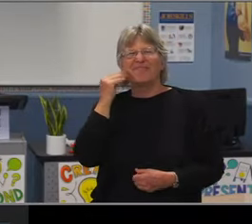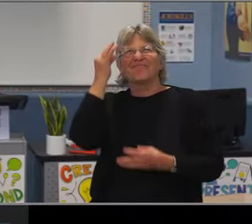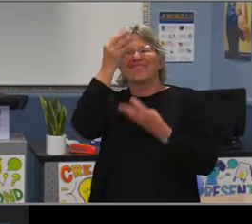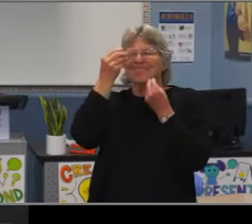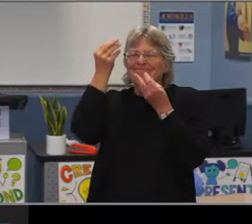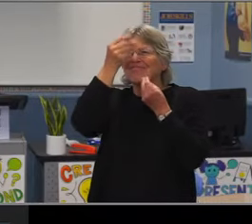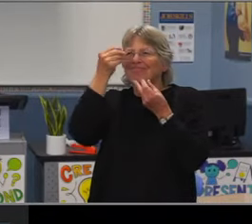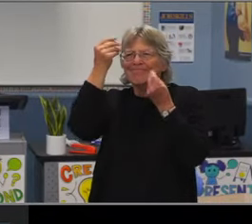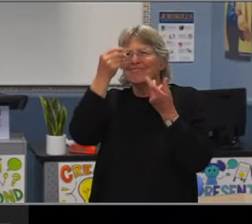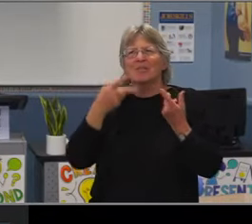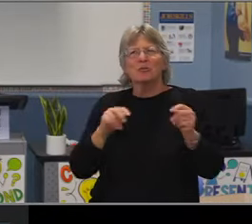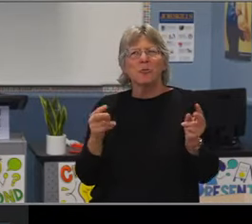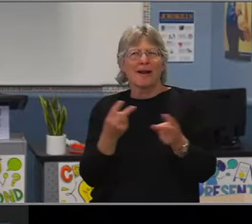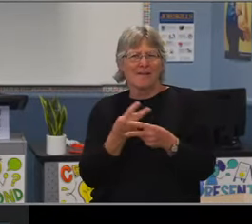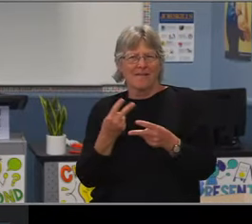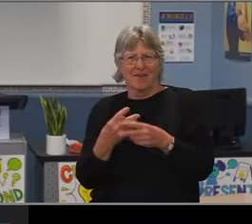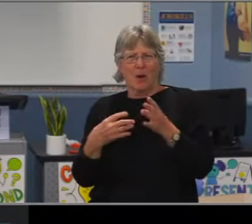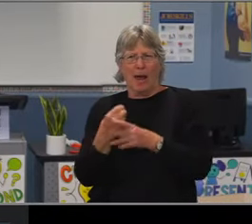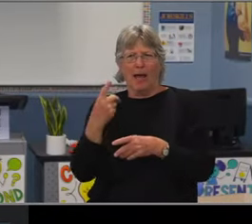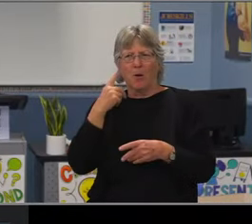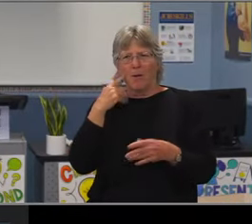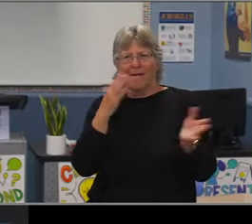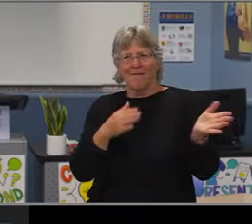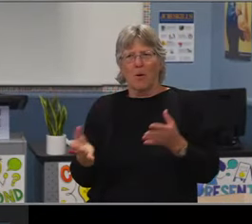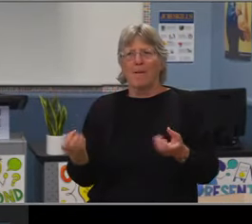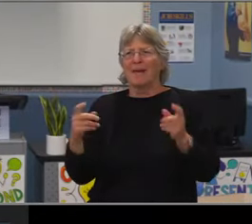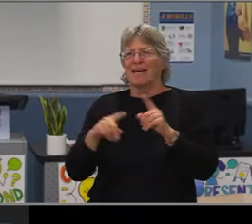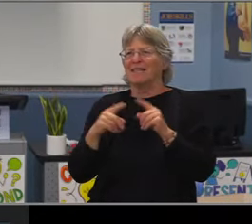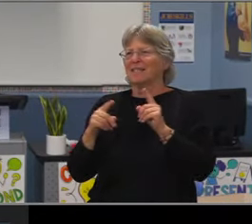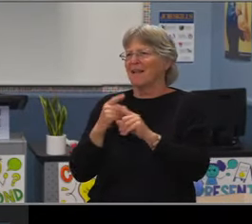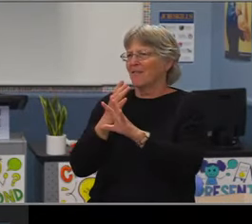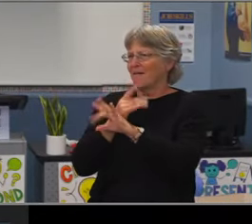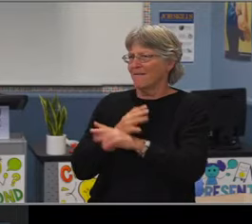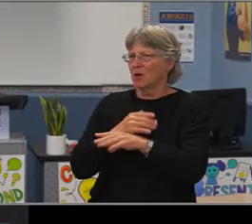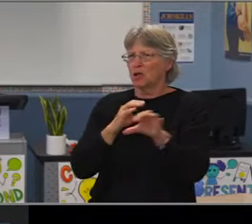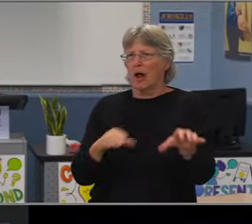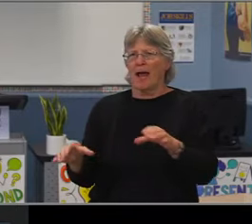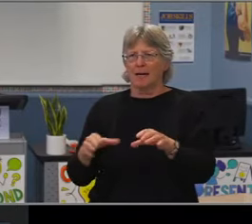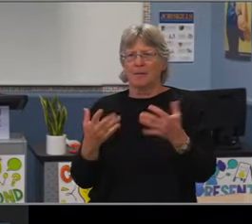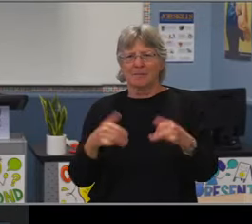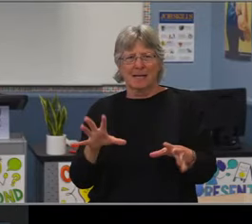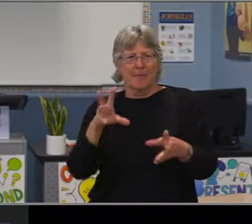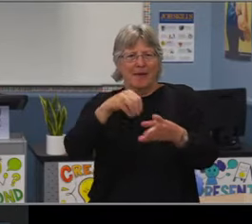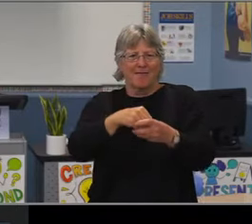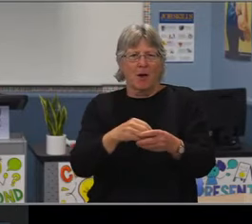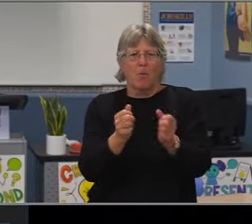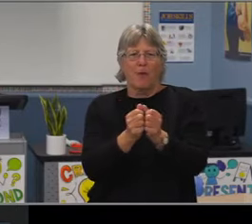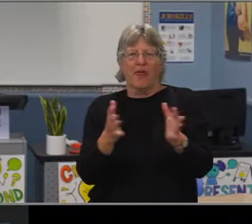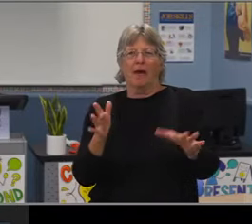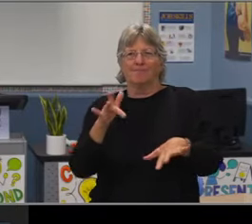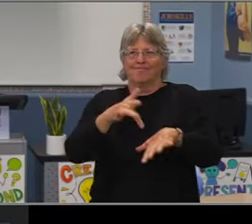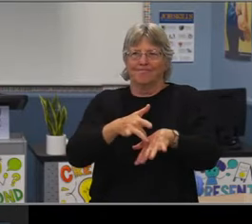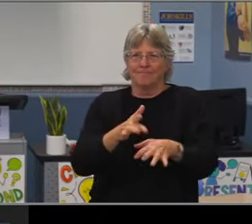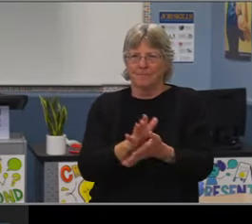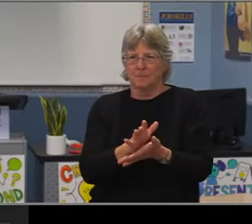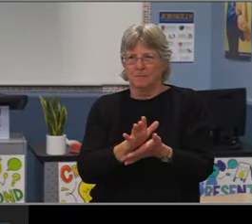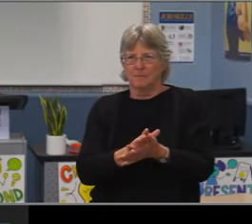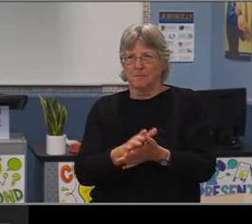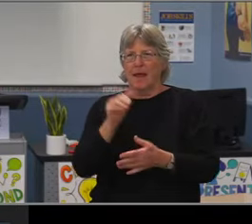Thank you. Okay. Next on the agenda we have communications, but we have non.